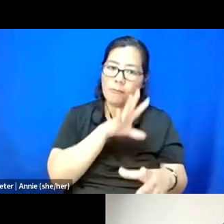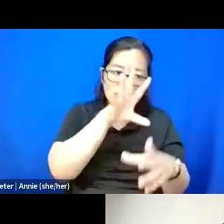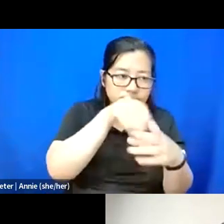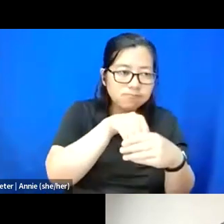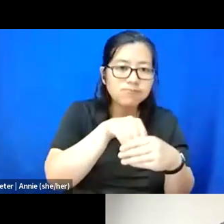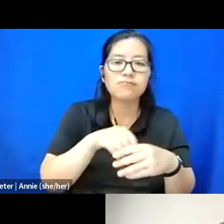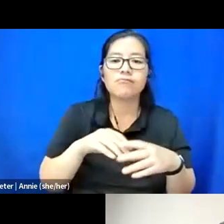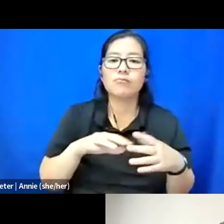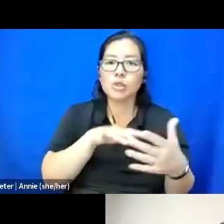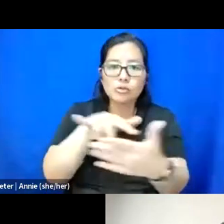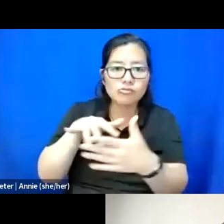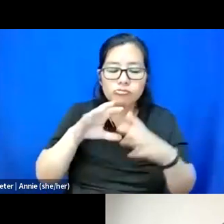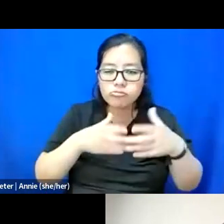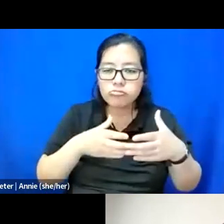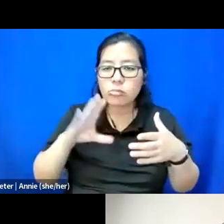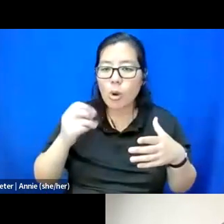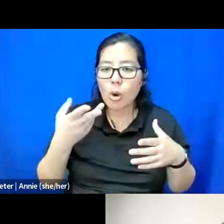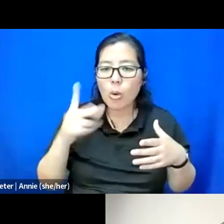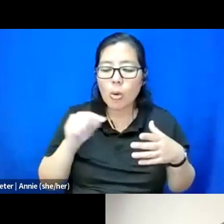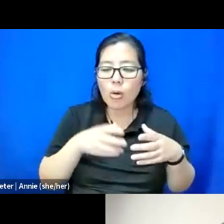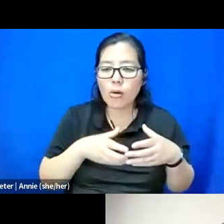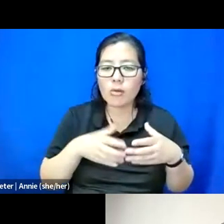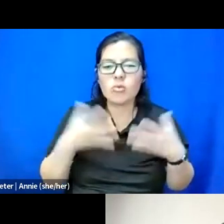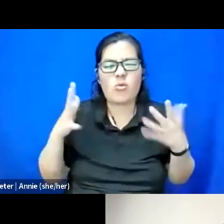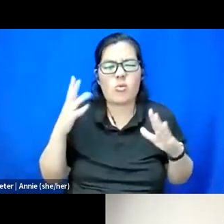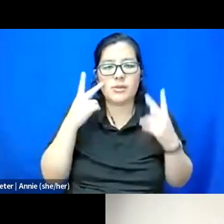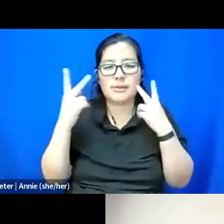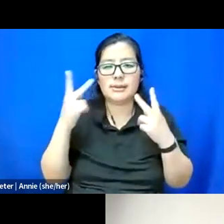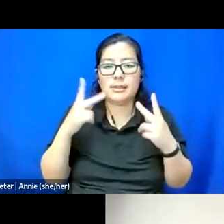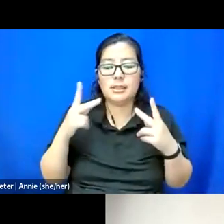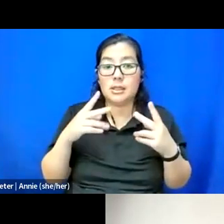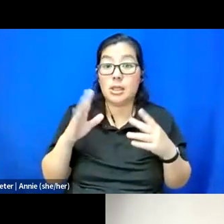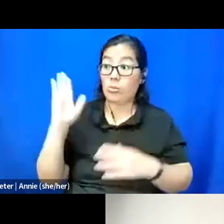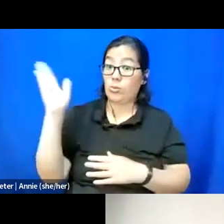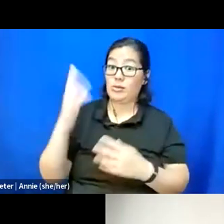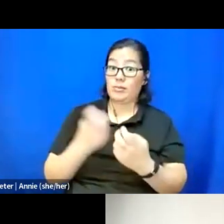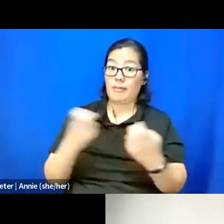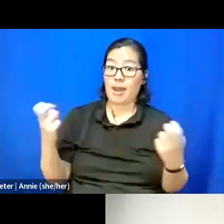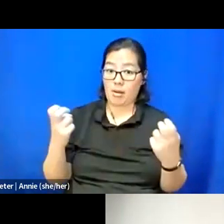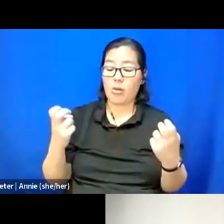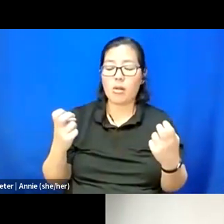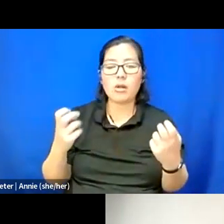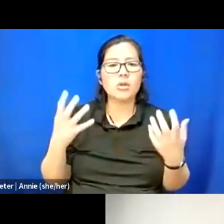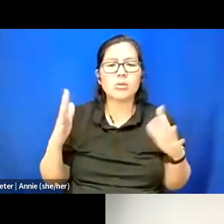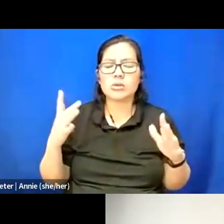in a cohort, again, we saw in, you know, the presentation panel there was so much resonance in what people were doing.